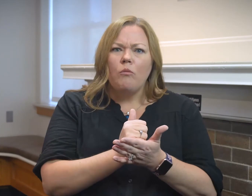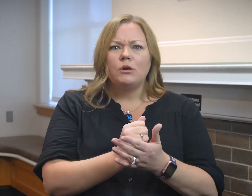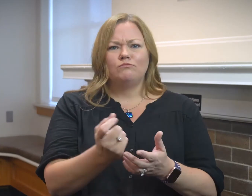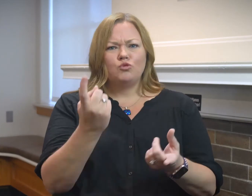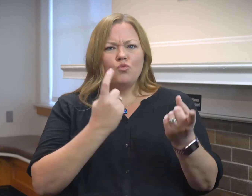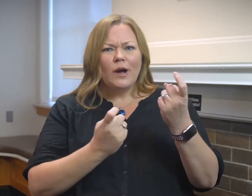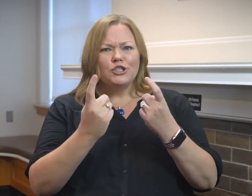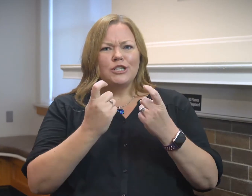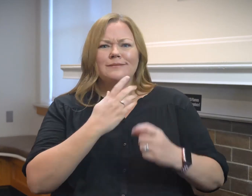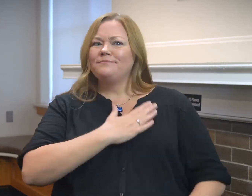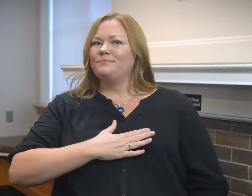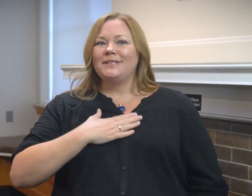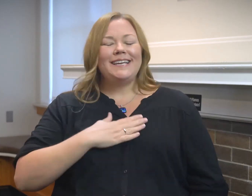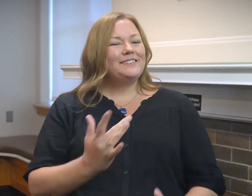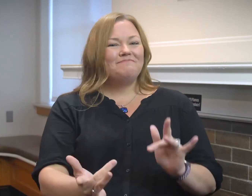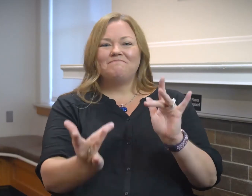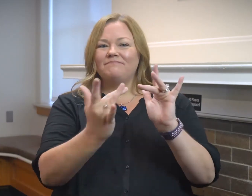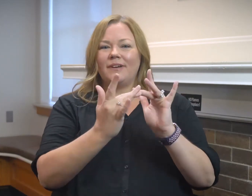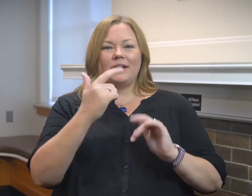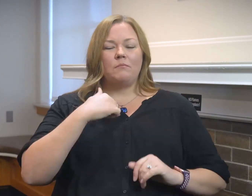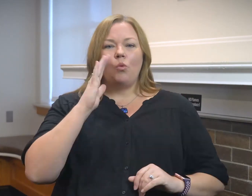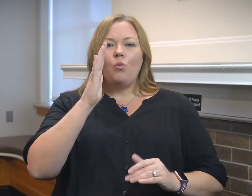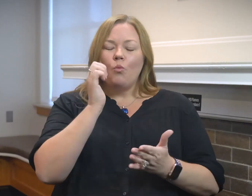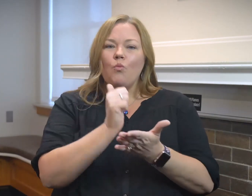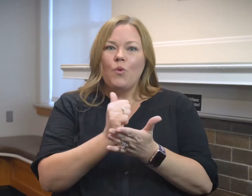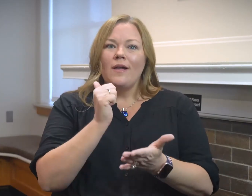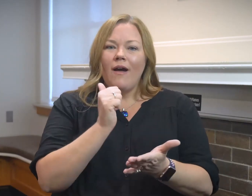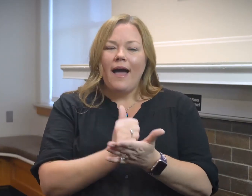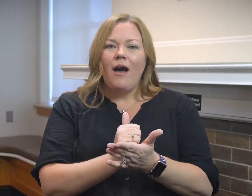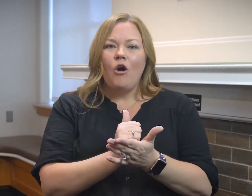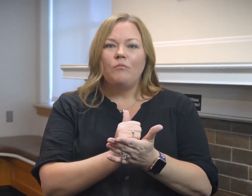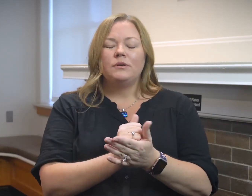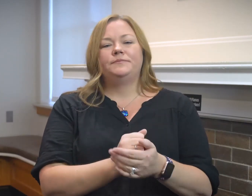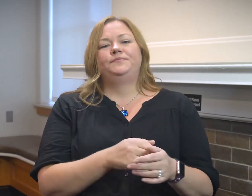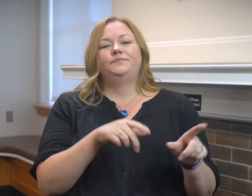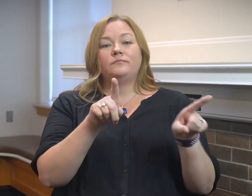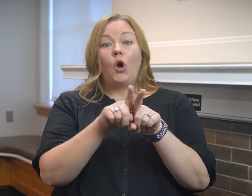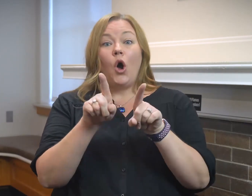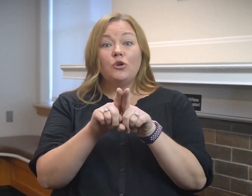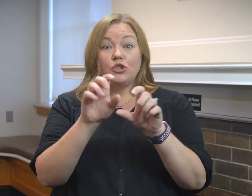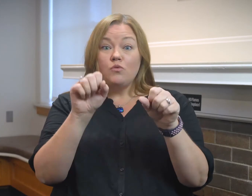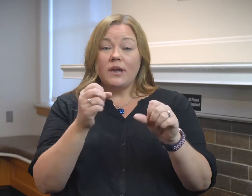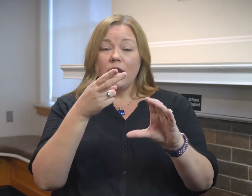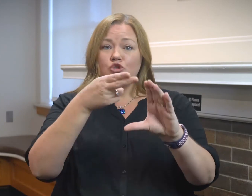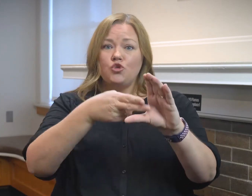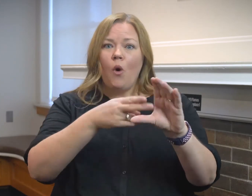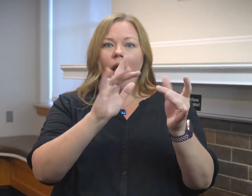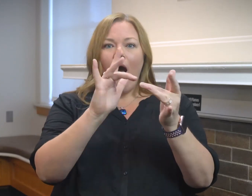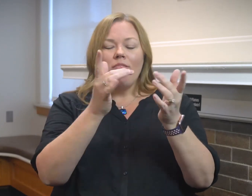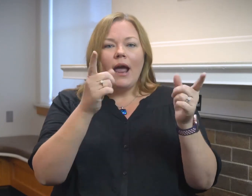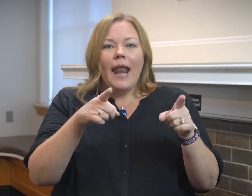If you need help or you have questions please contact me. I will help. Also you can join